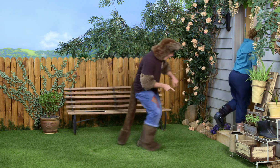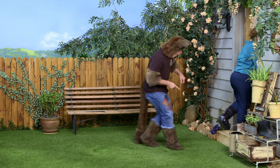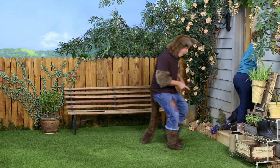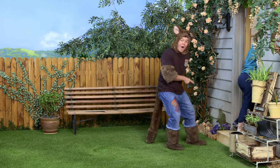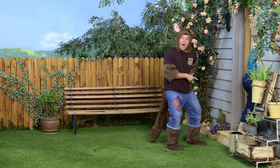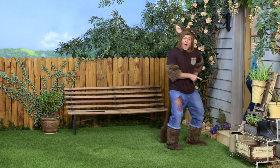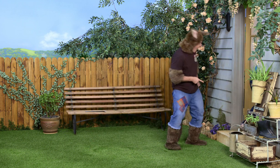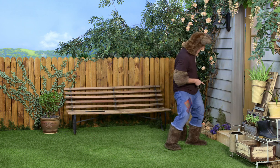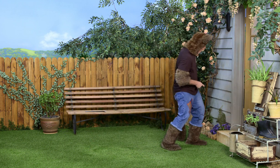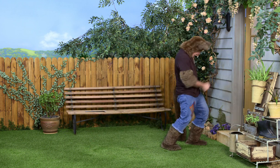Whoa! Ha ha!